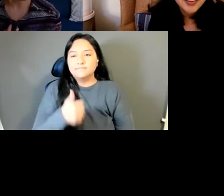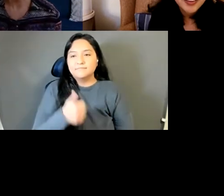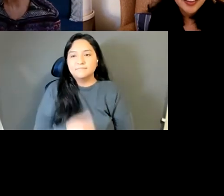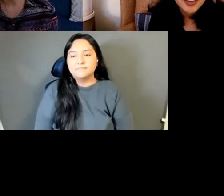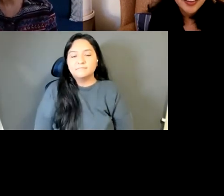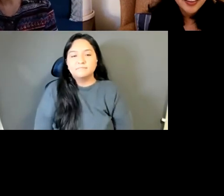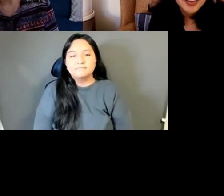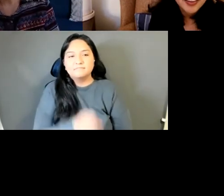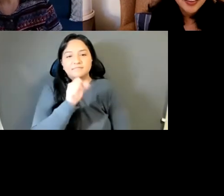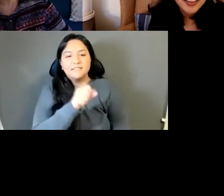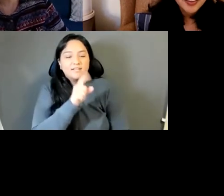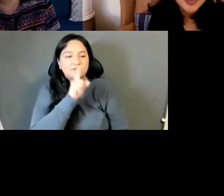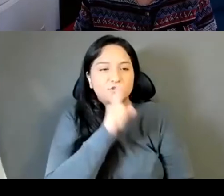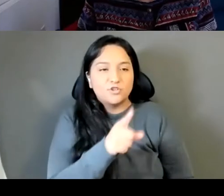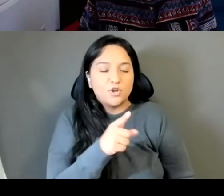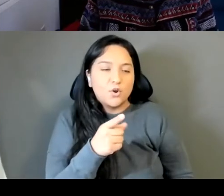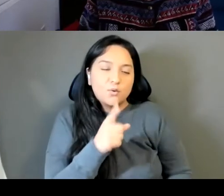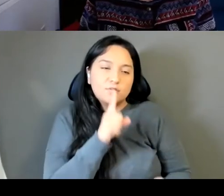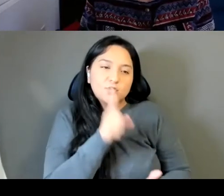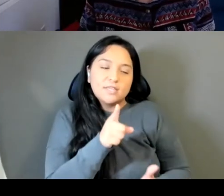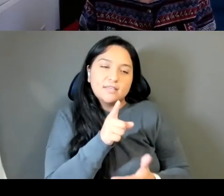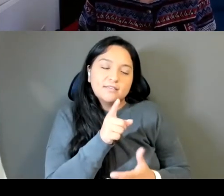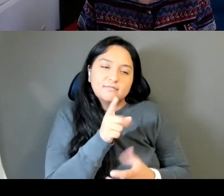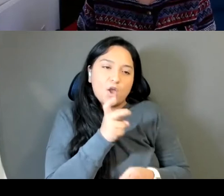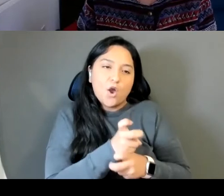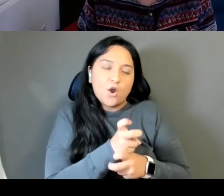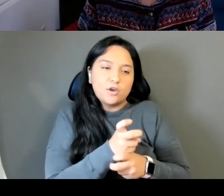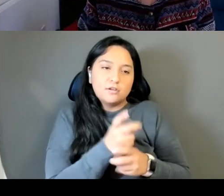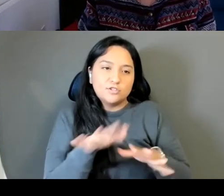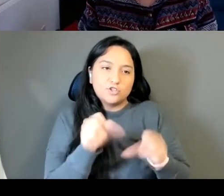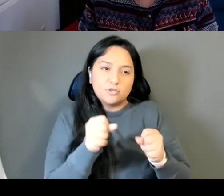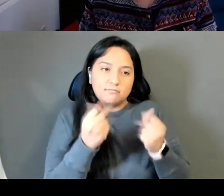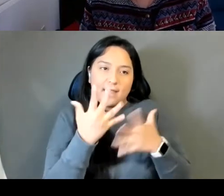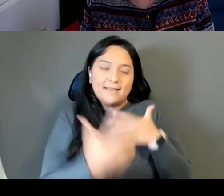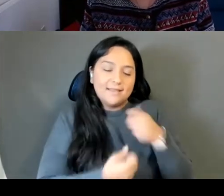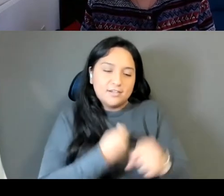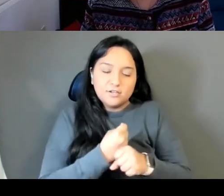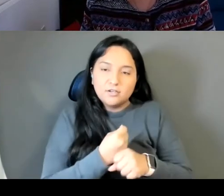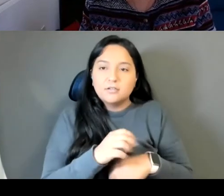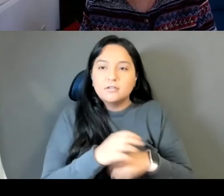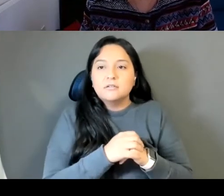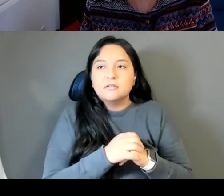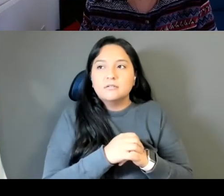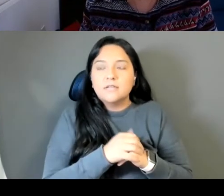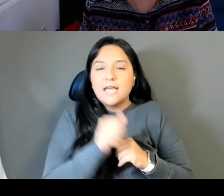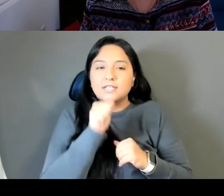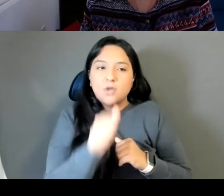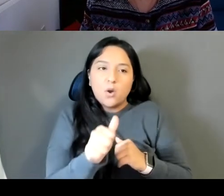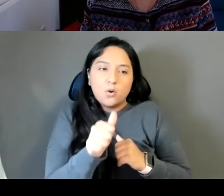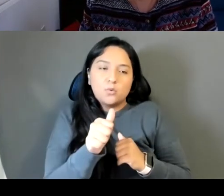This took me years, and I don't actually recommend it as a first novel attempt because it did